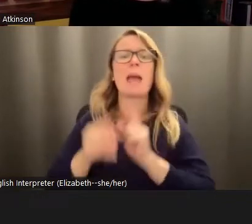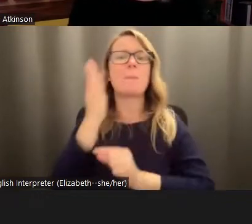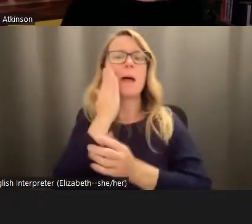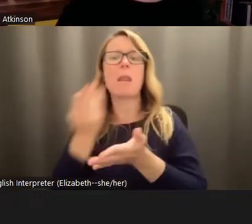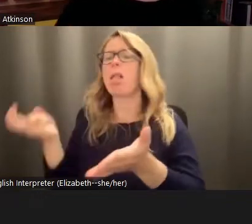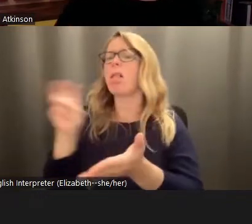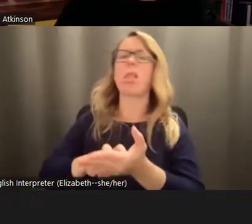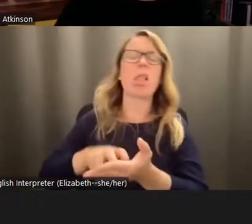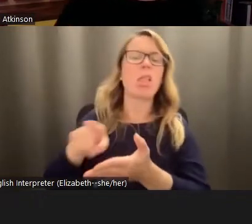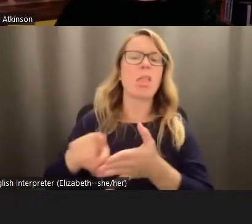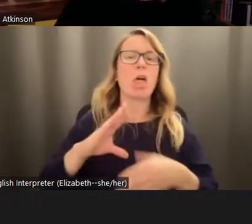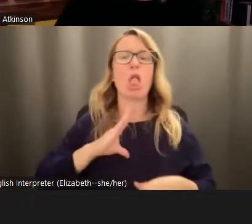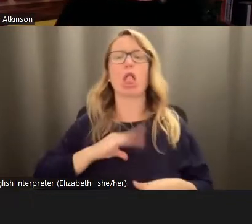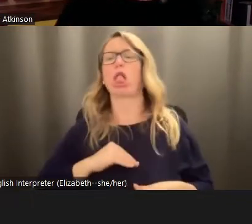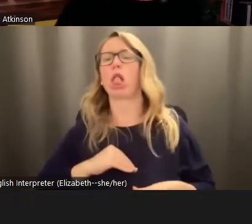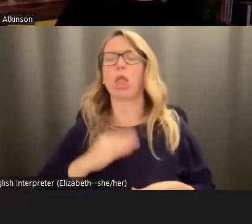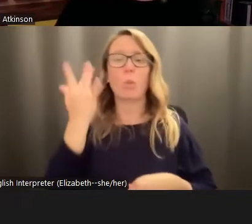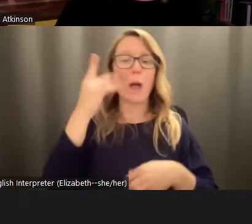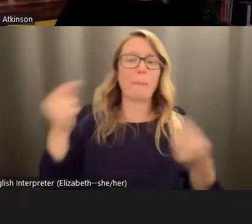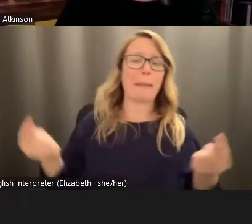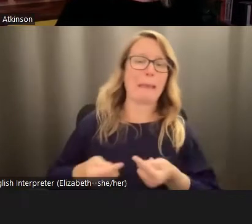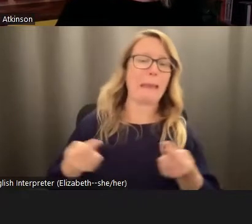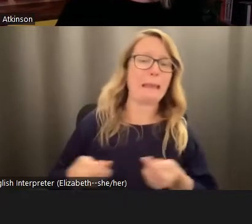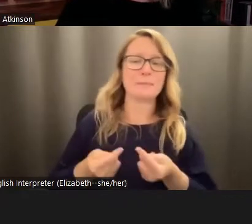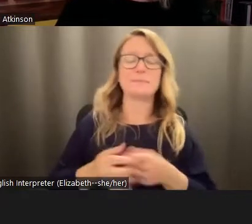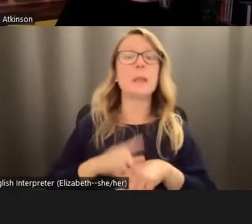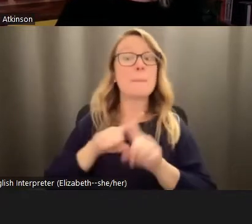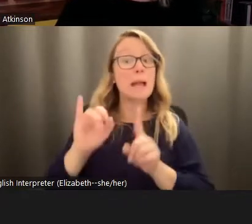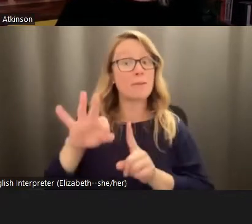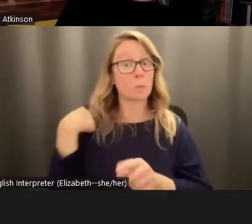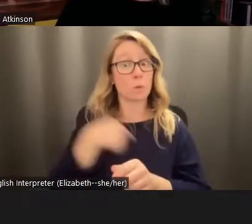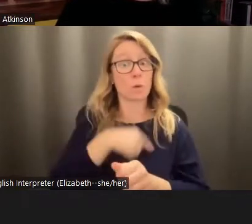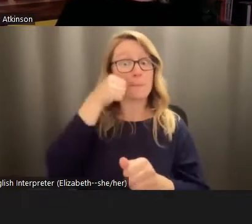defeated by that pain. But if we remember that grief and love are